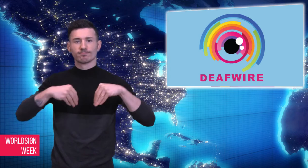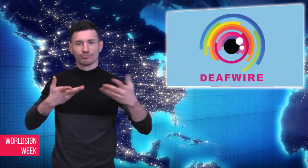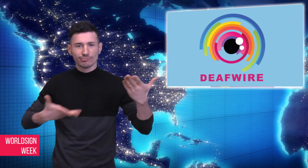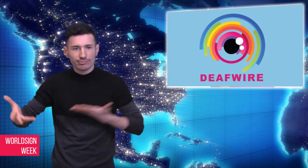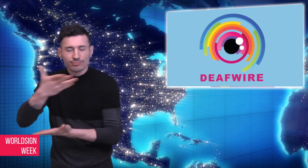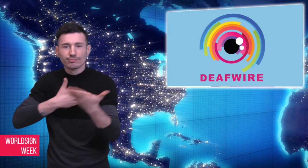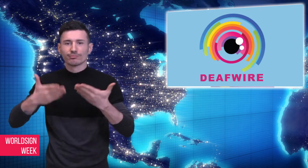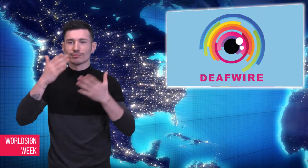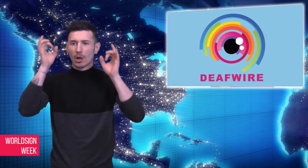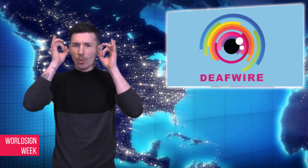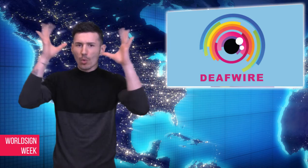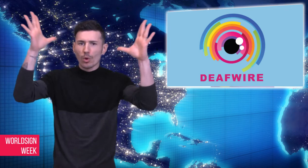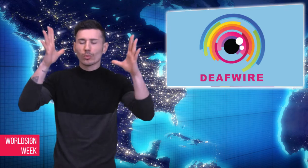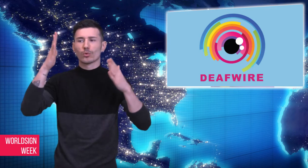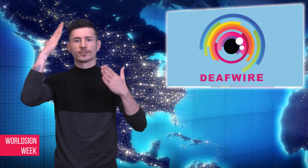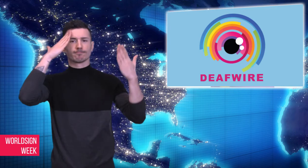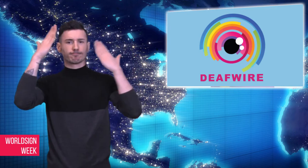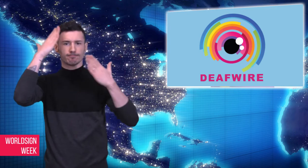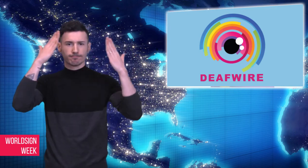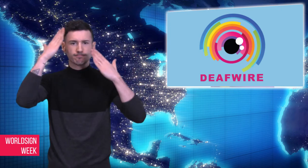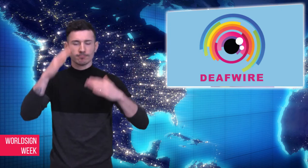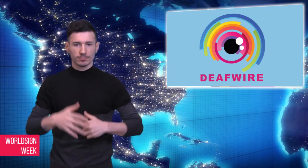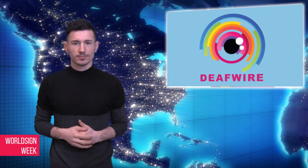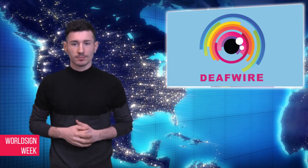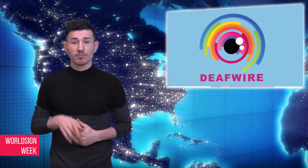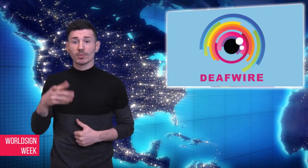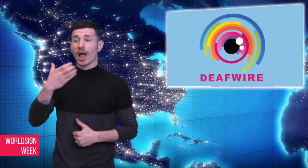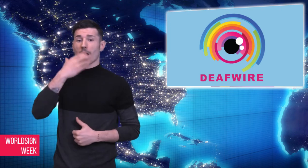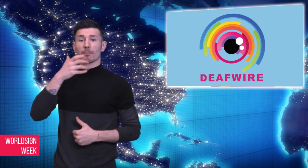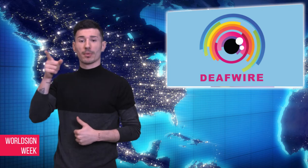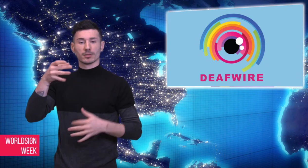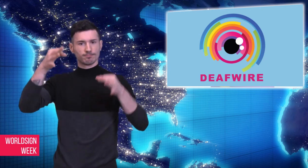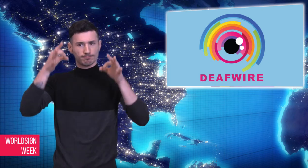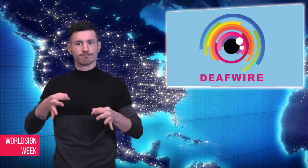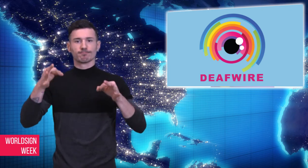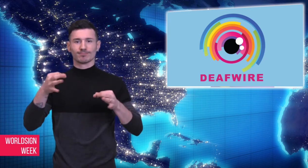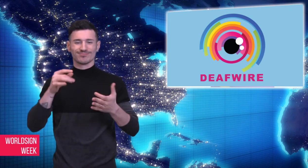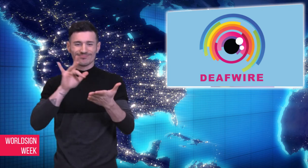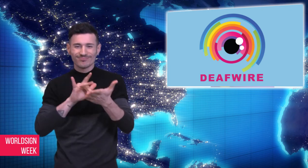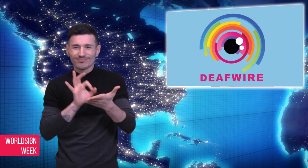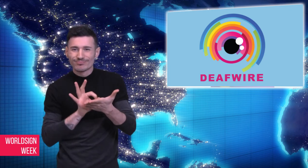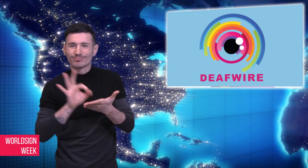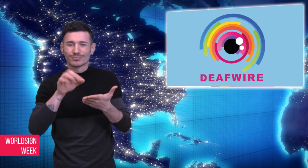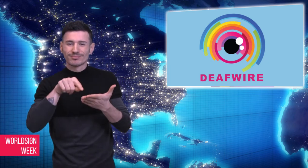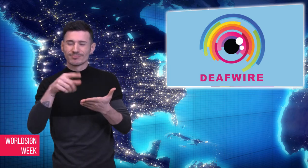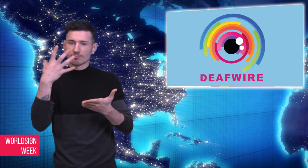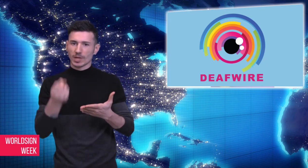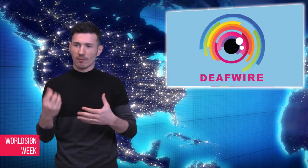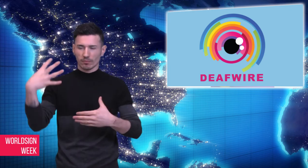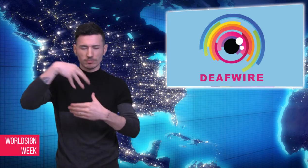discuss their actual life experiences and to help further